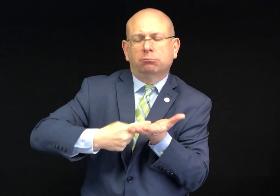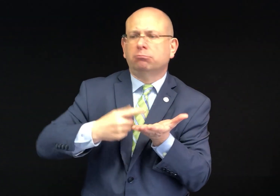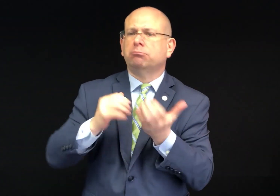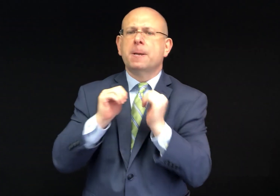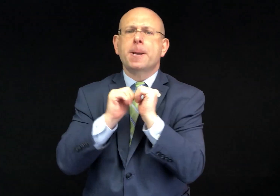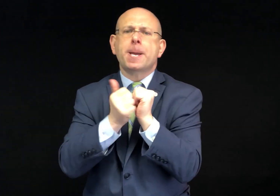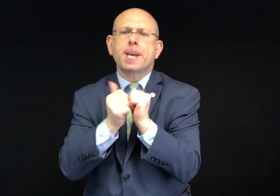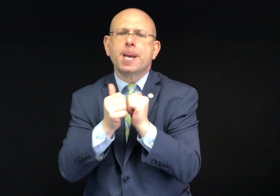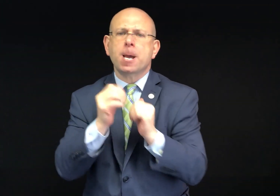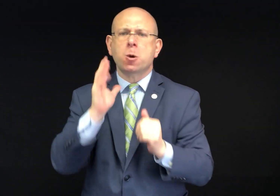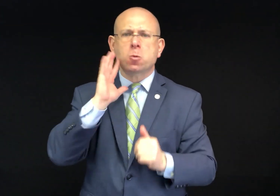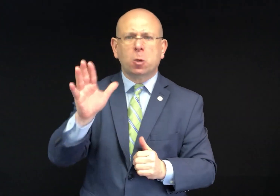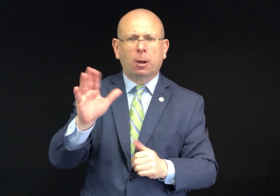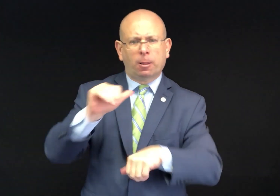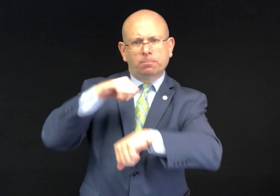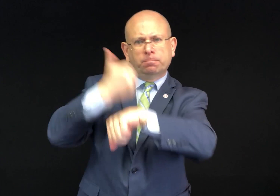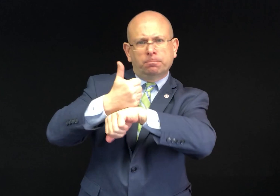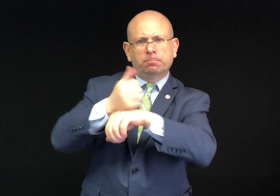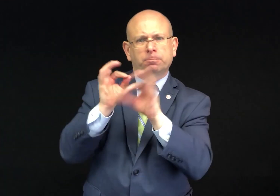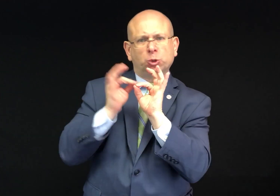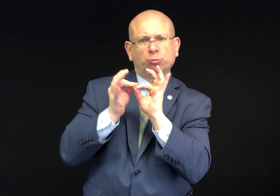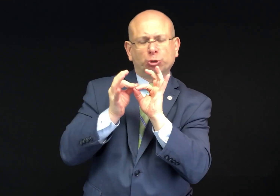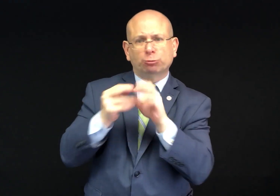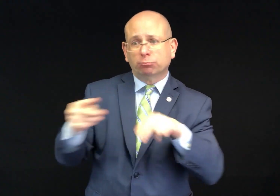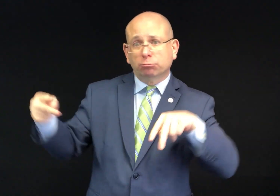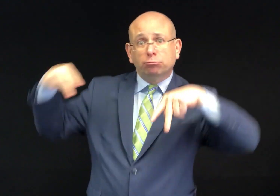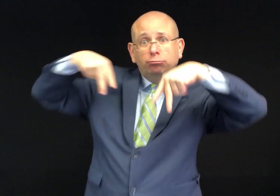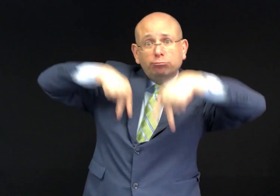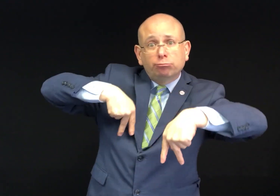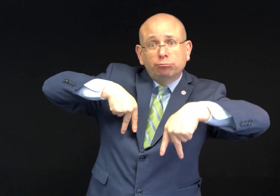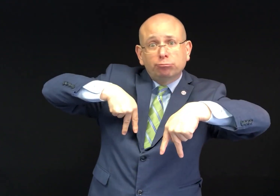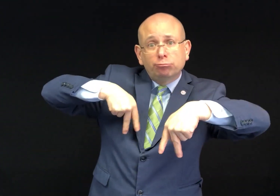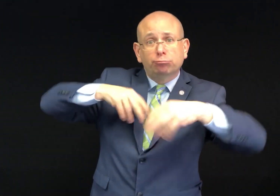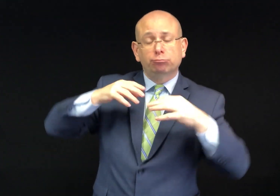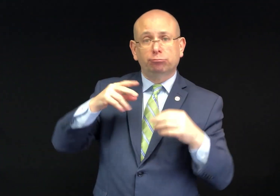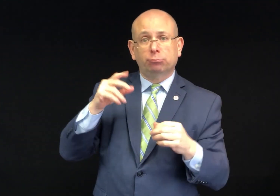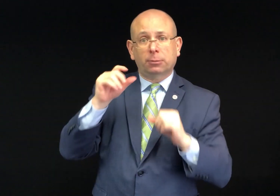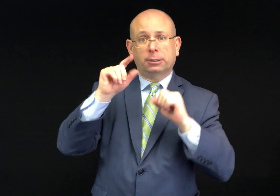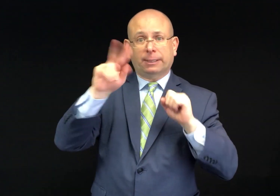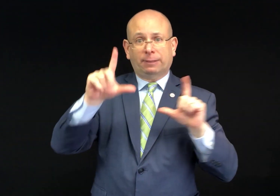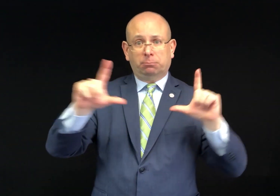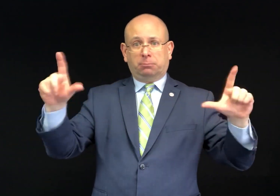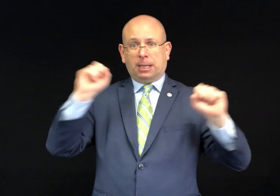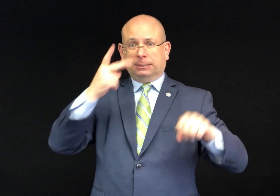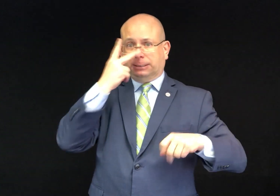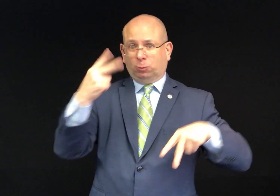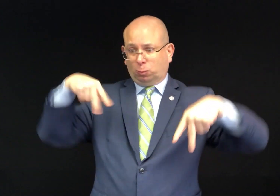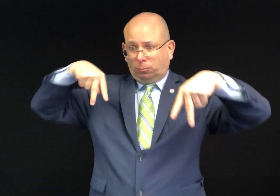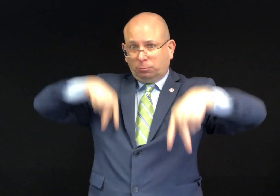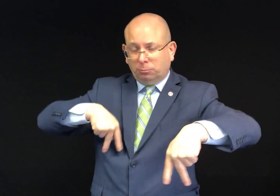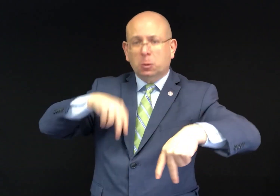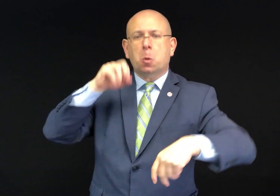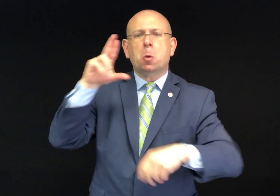ASL interpreters will be included in the White House briefings. They will discuss whether it's done in person with the camera frame including the interpreter next